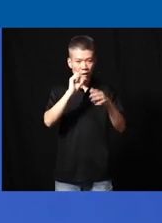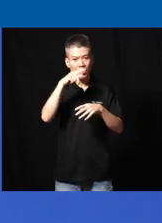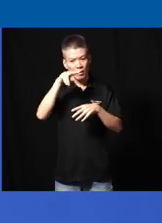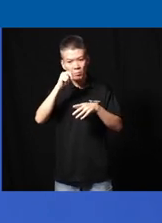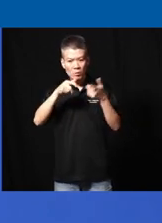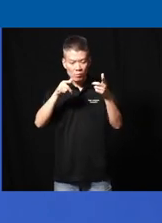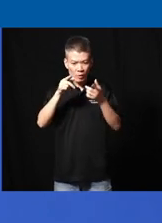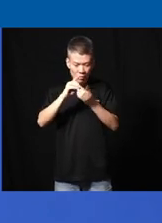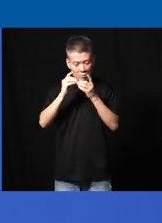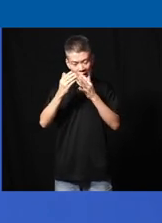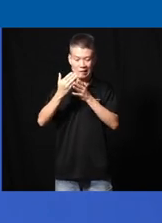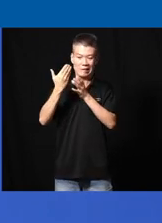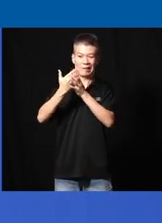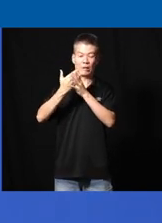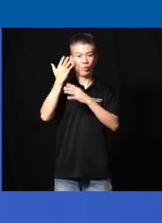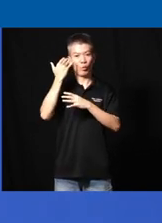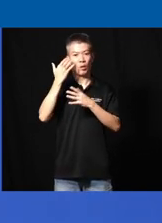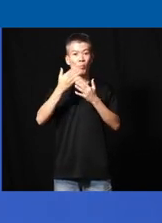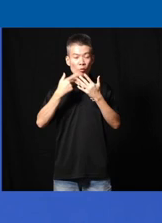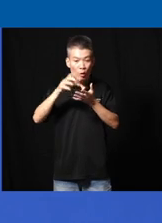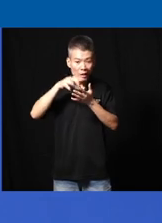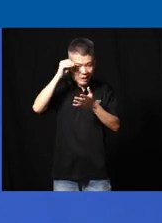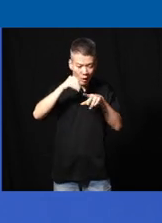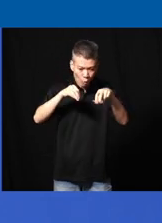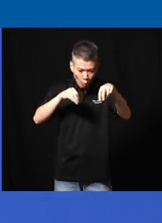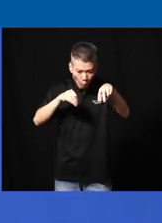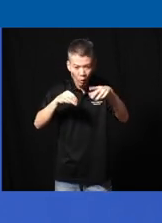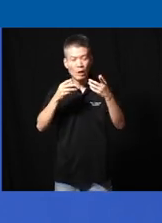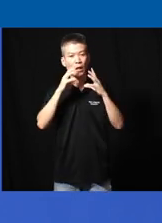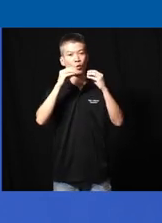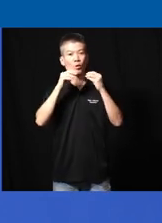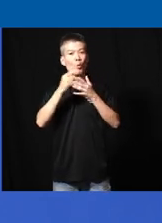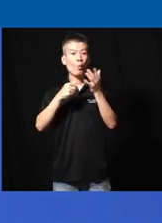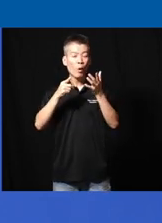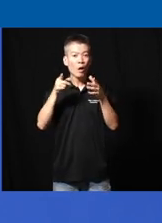are easily distracted this time because before they learn to walk and to talk what does a baby